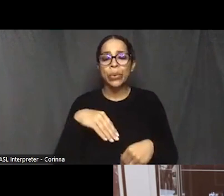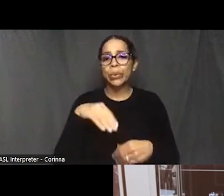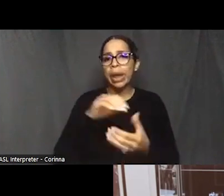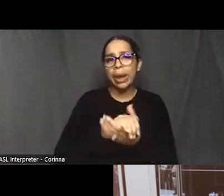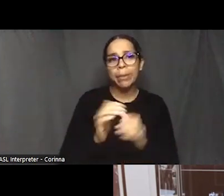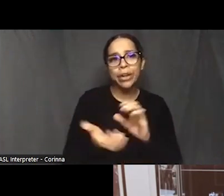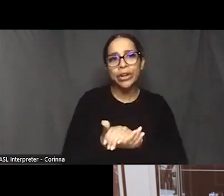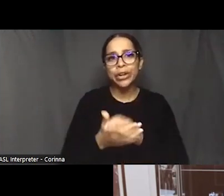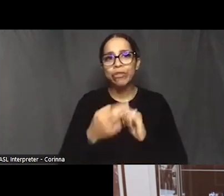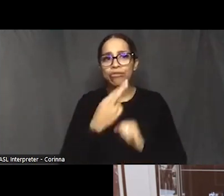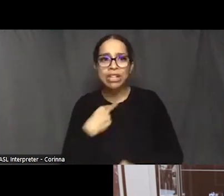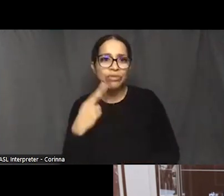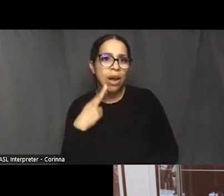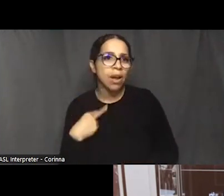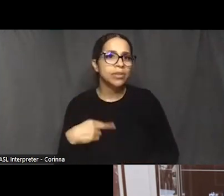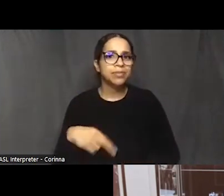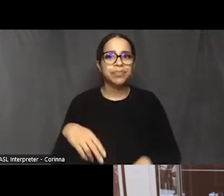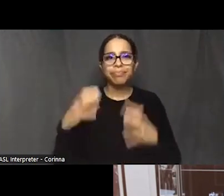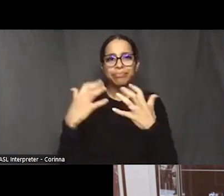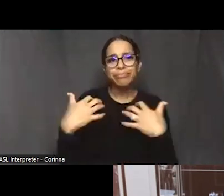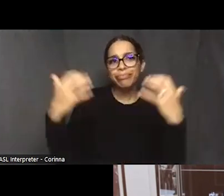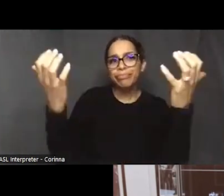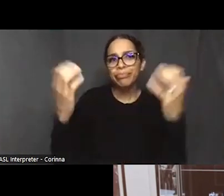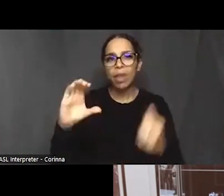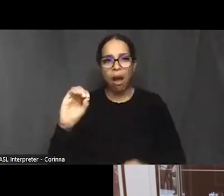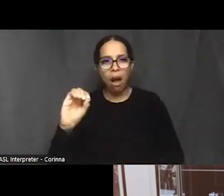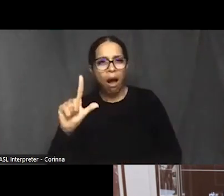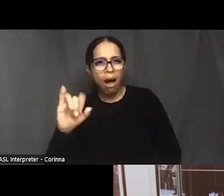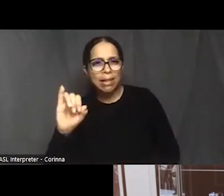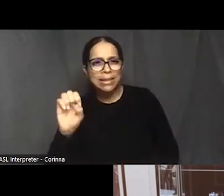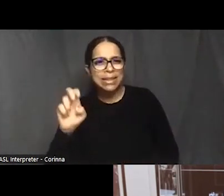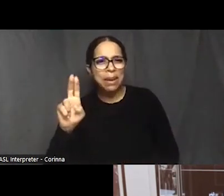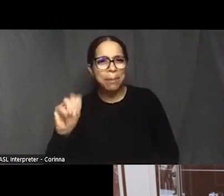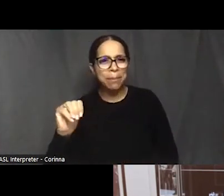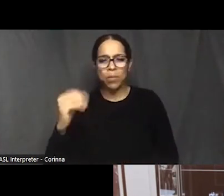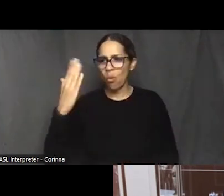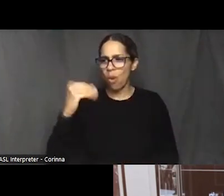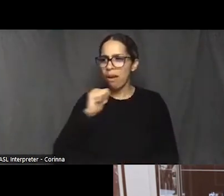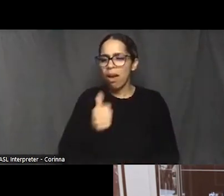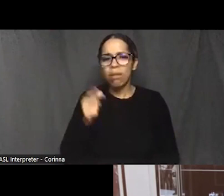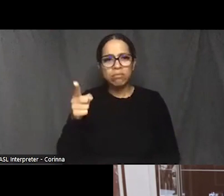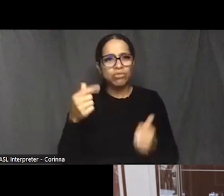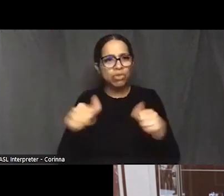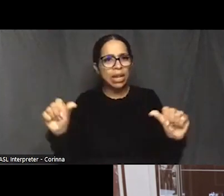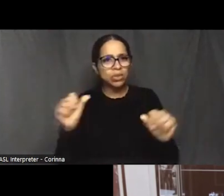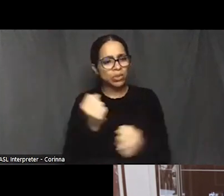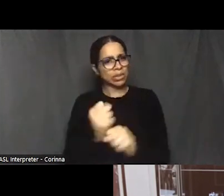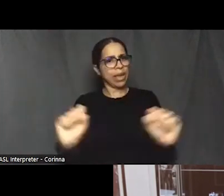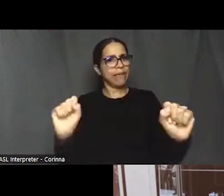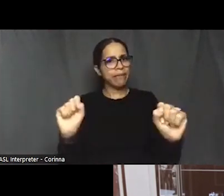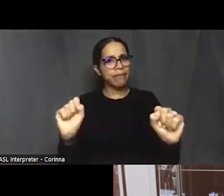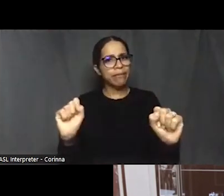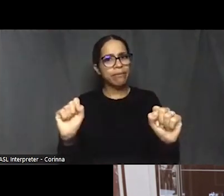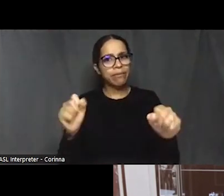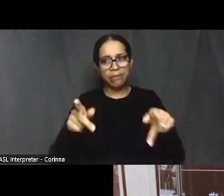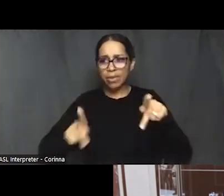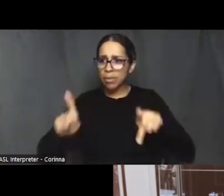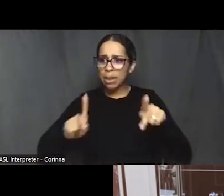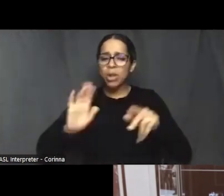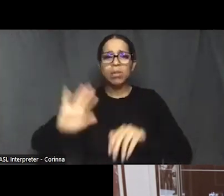conversations and all of those things. How come they're not trying to save those people that built this country,